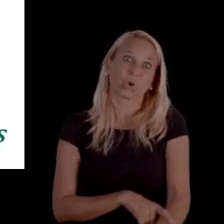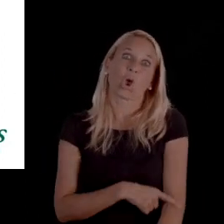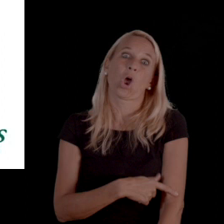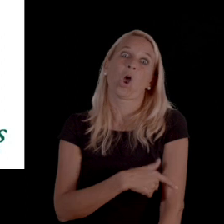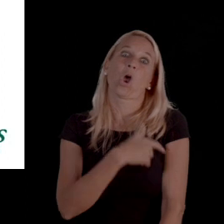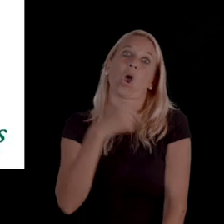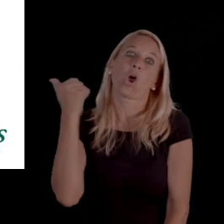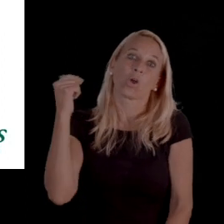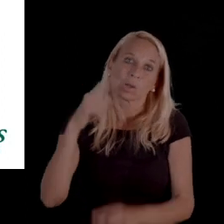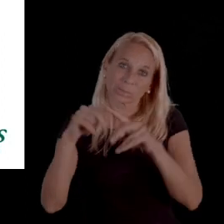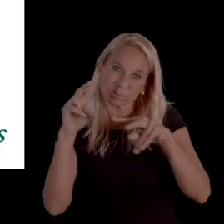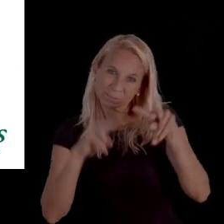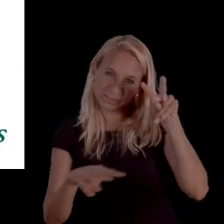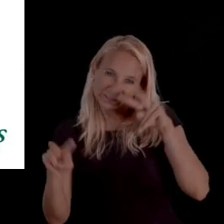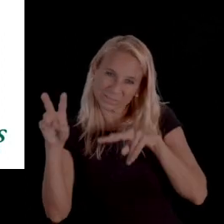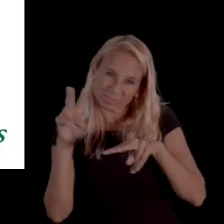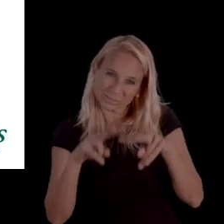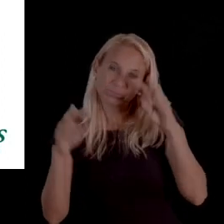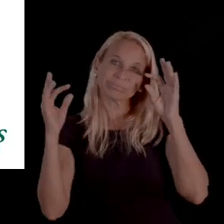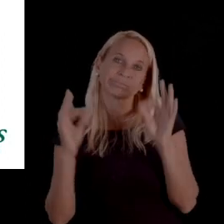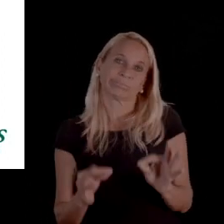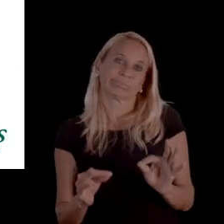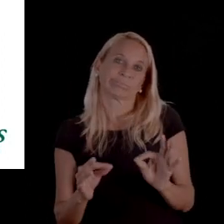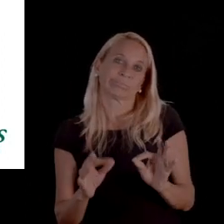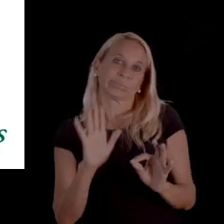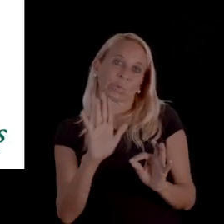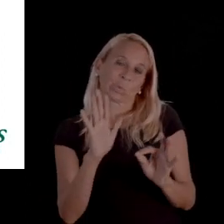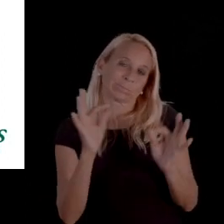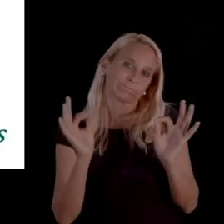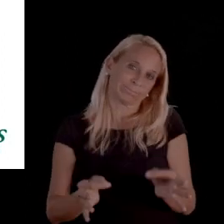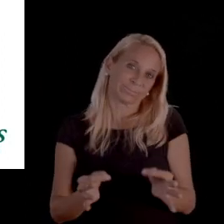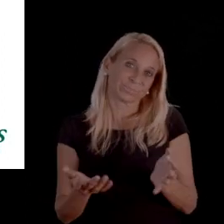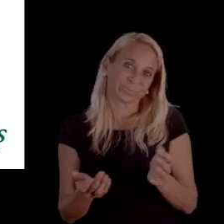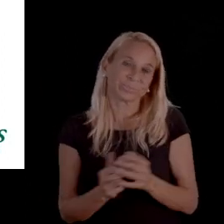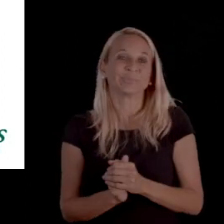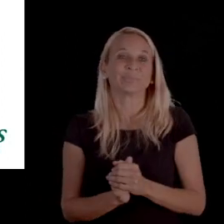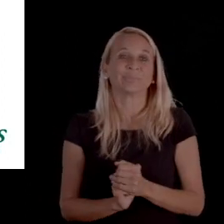So, that is a longer timeframe to make your decision or determination.